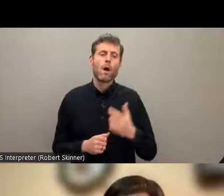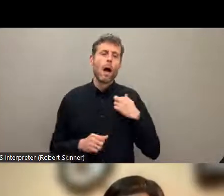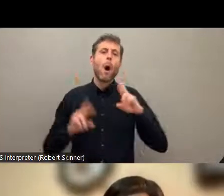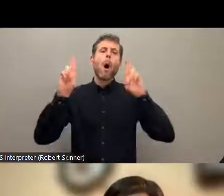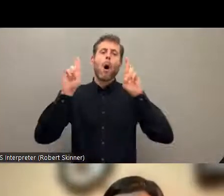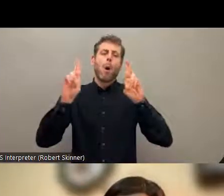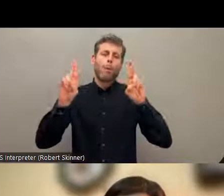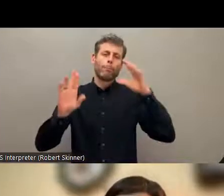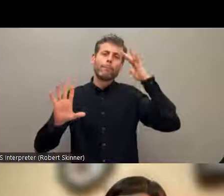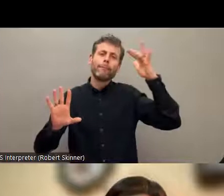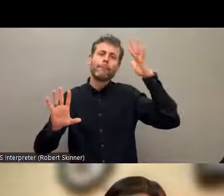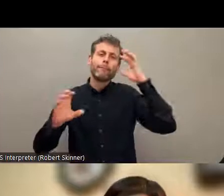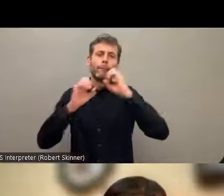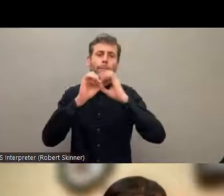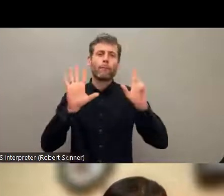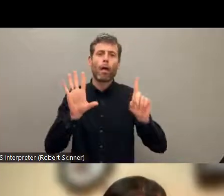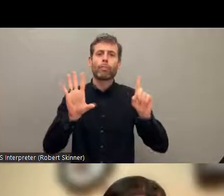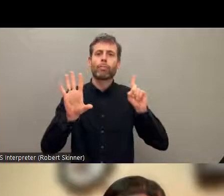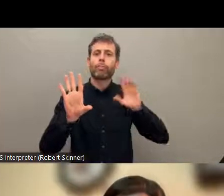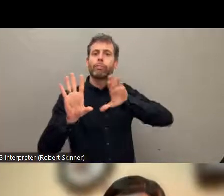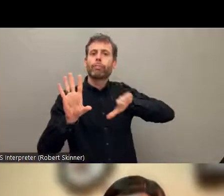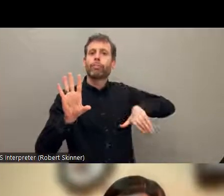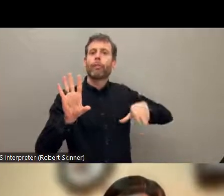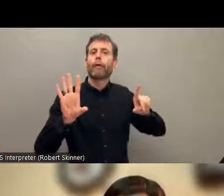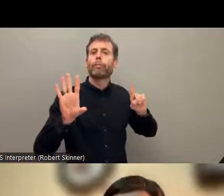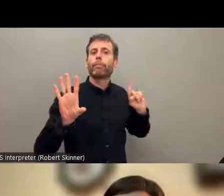one behind not only means for a few people with disabilities but for